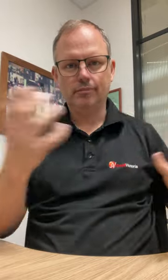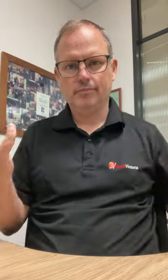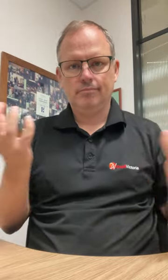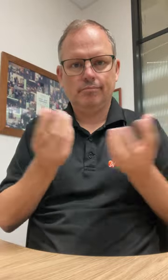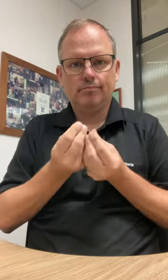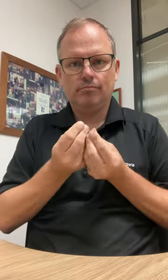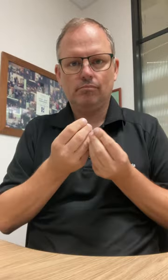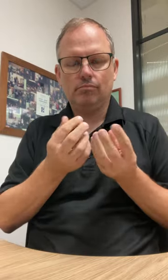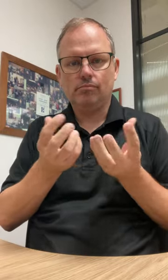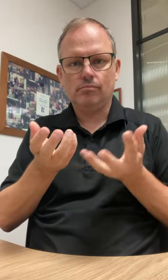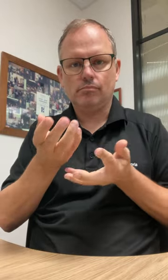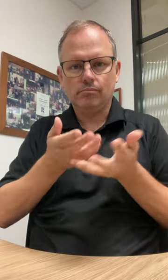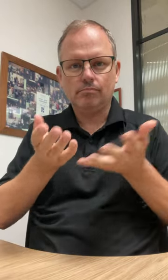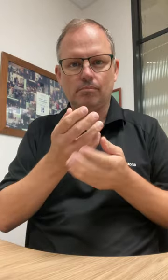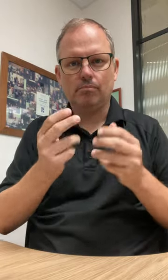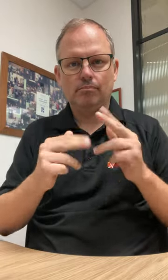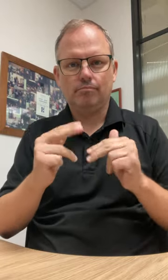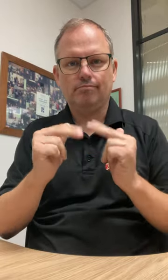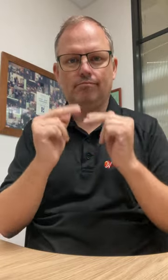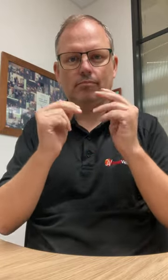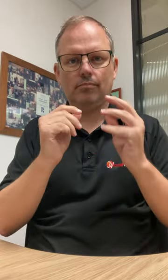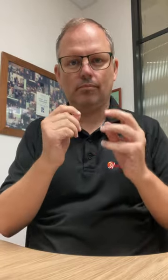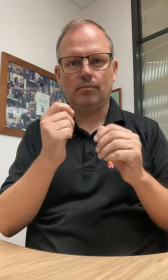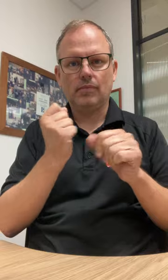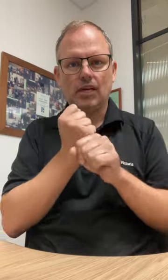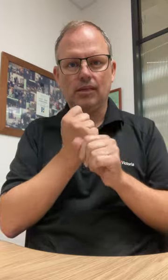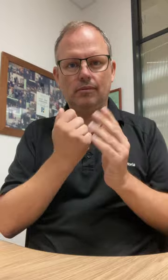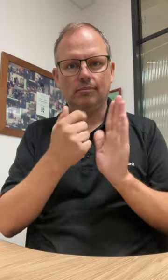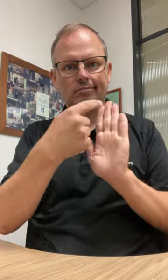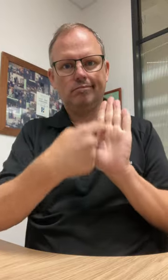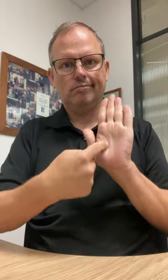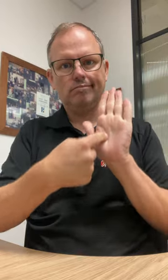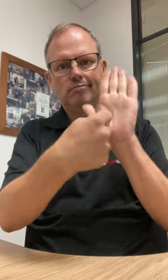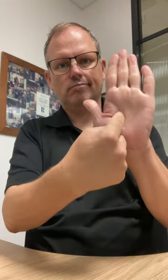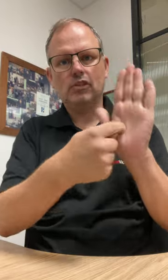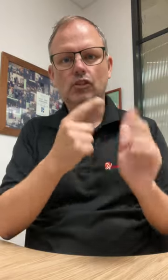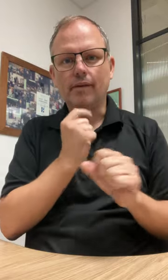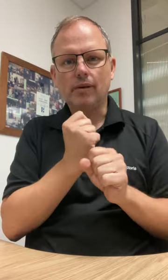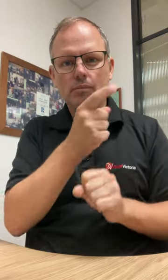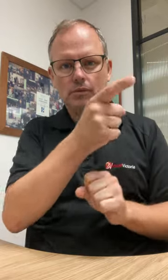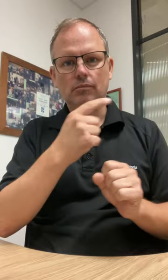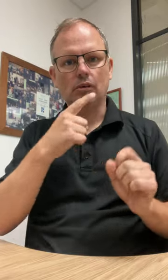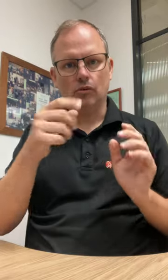in research and information gathering. Together, we will work on creating a proposal